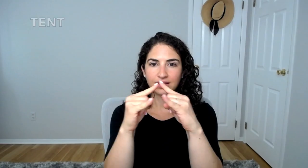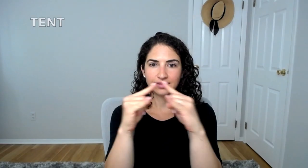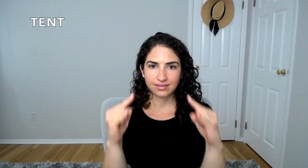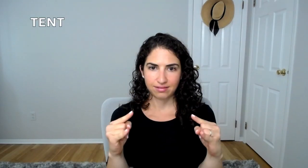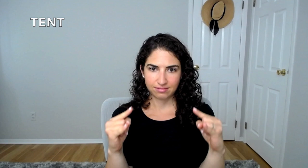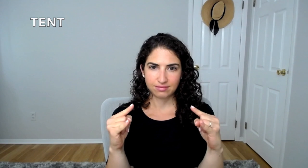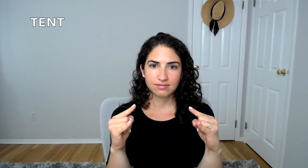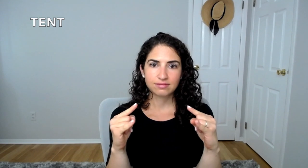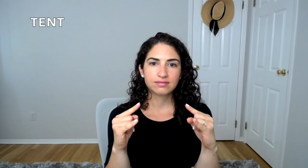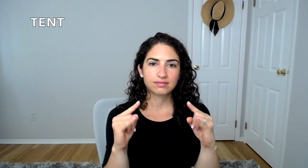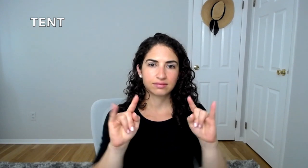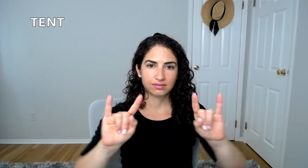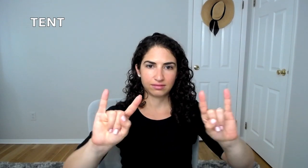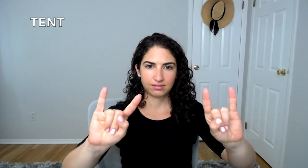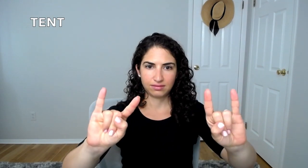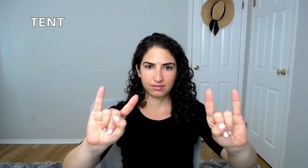TENT